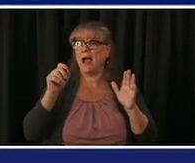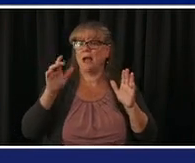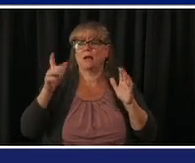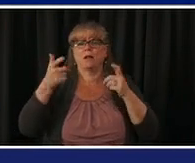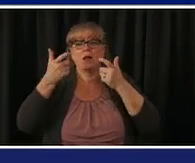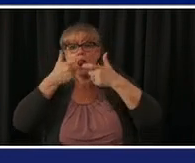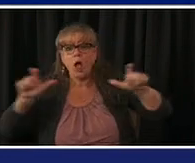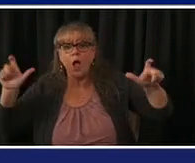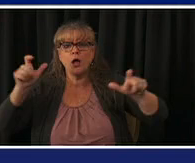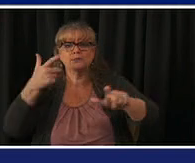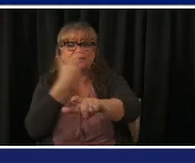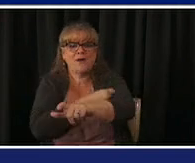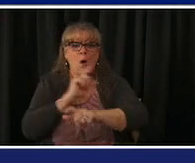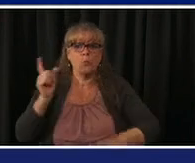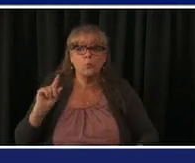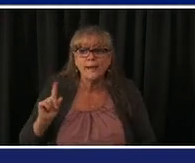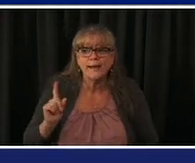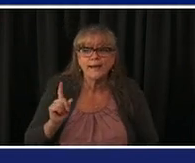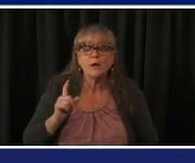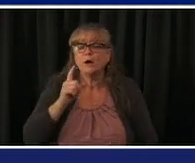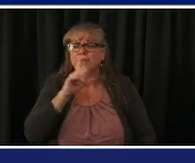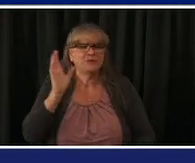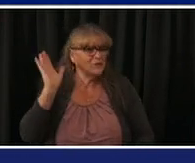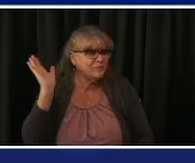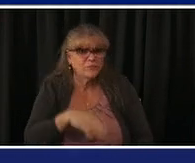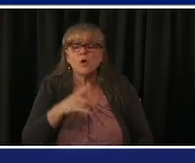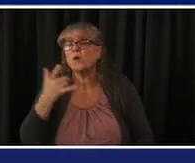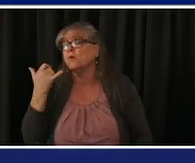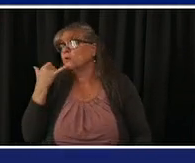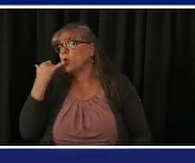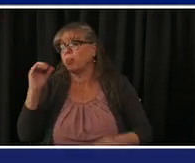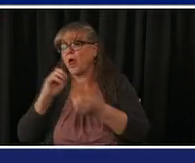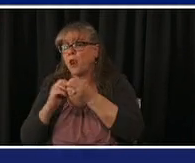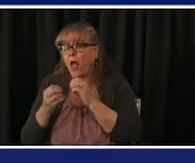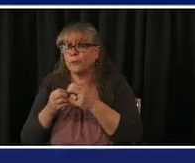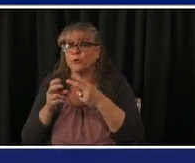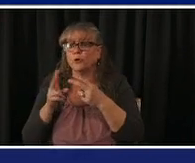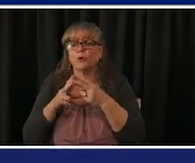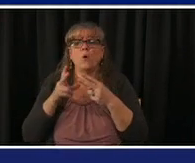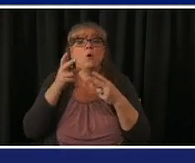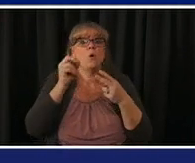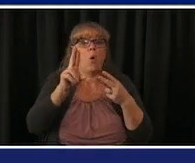and again we are encouraging people that were in previous phases that haven't gotten vaccinated